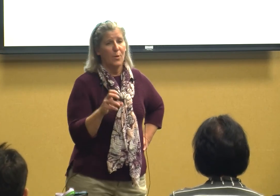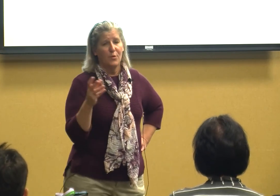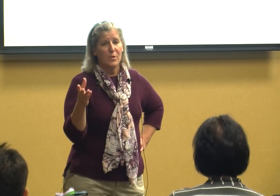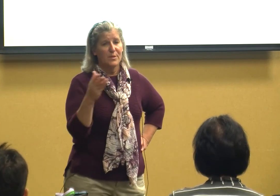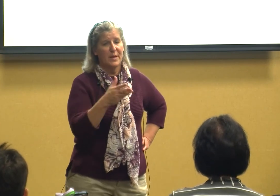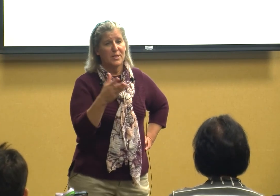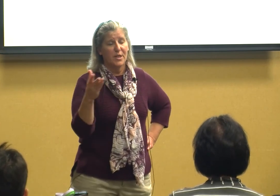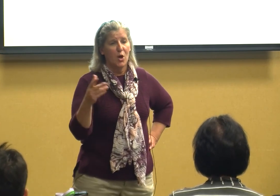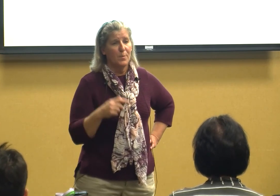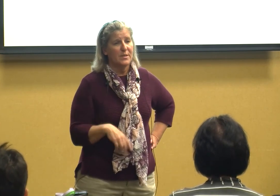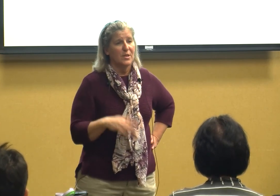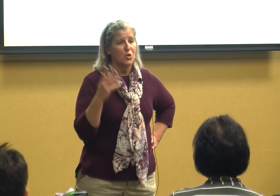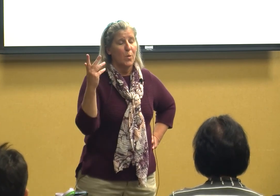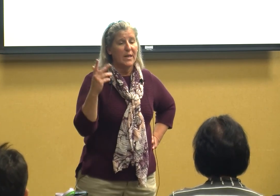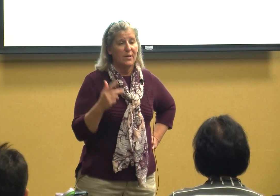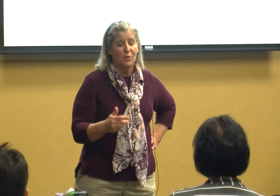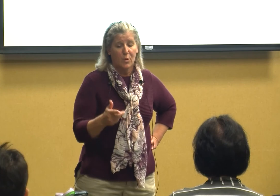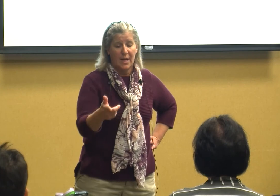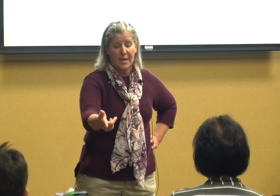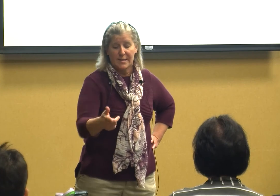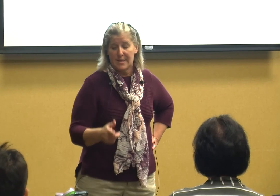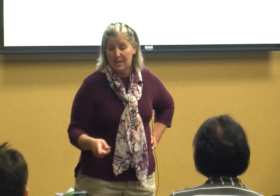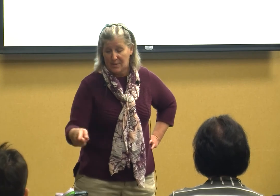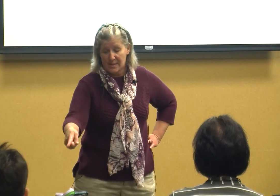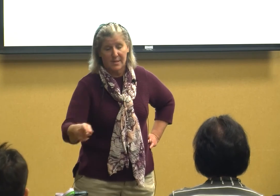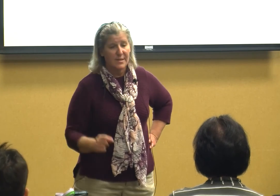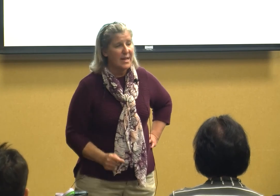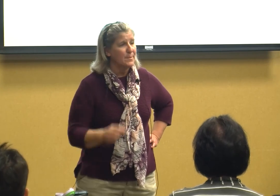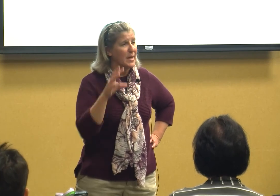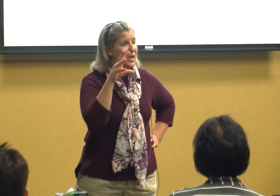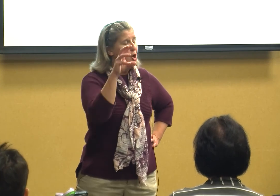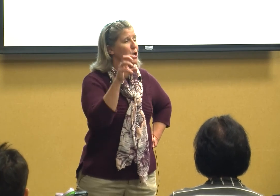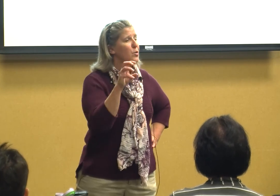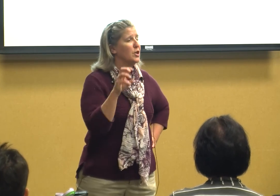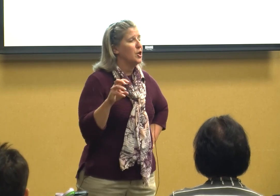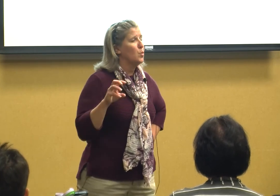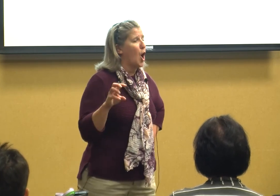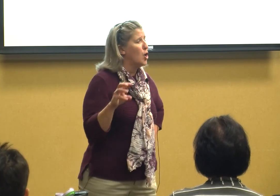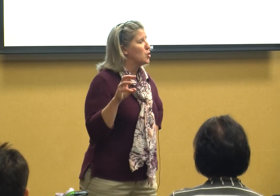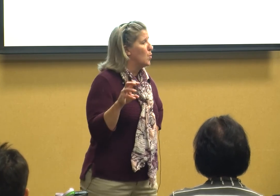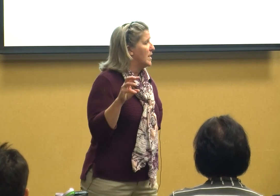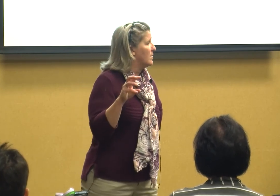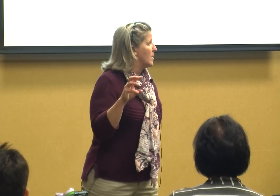if you're a speech therapist and 20 of your kids need this assessment you could do all 20 of those